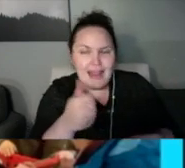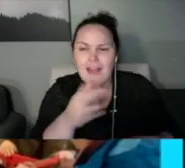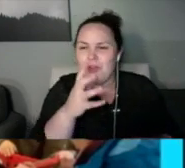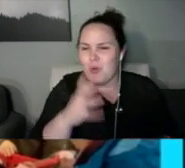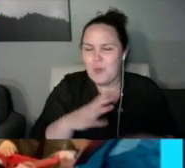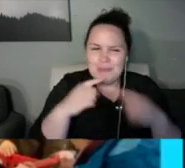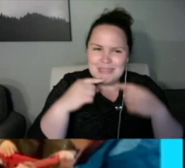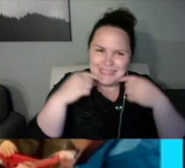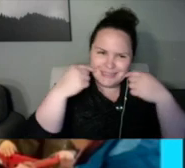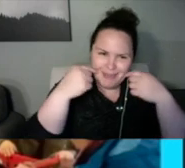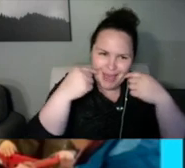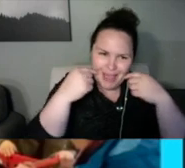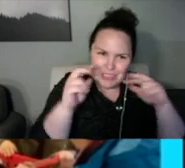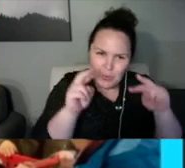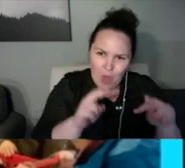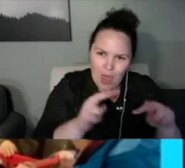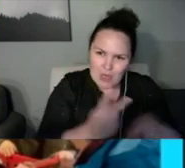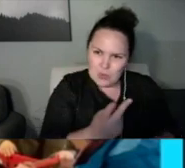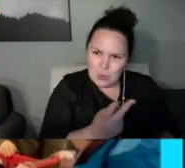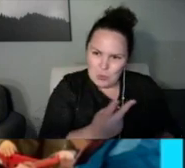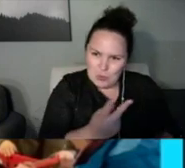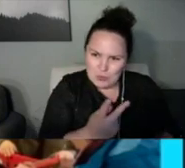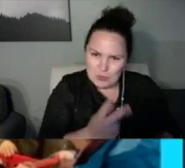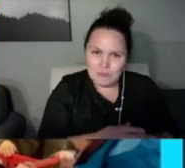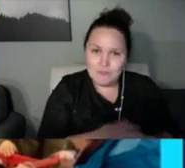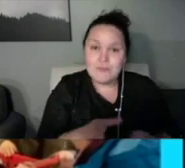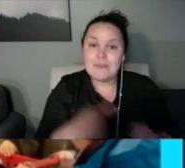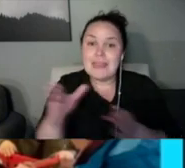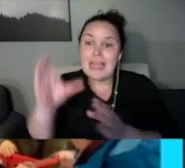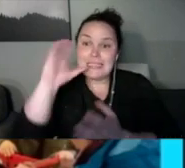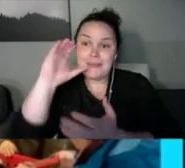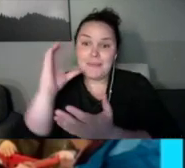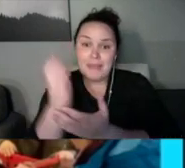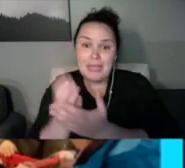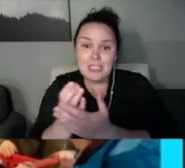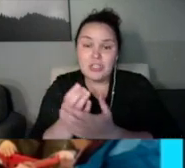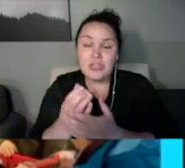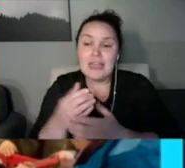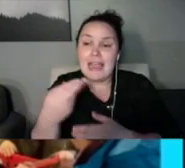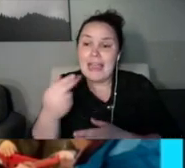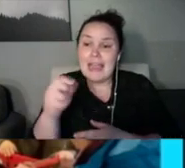how much fun they were. Well, one day grandpa, my grandpa Bill Juranek